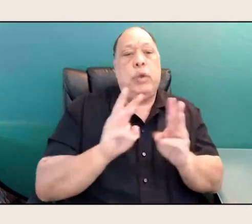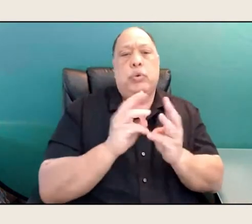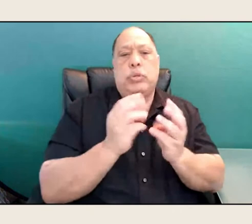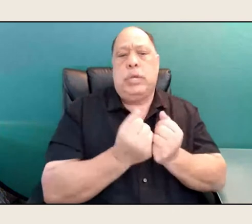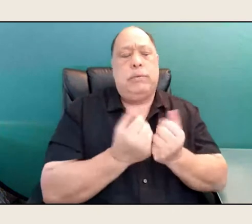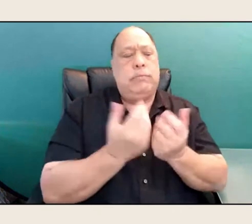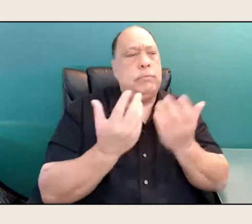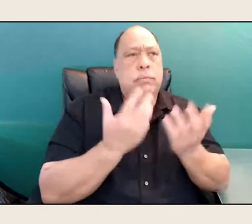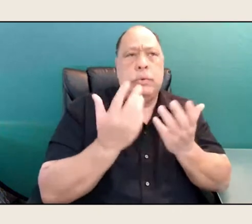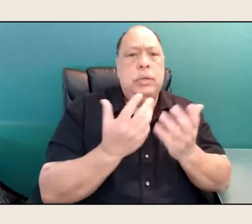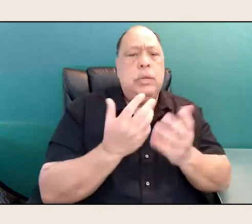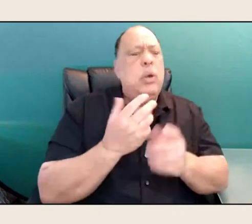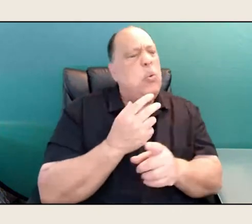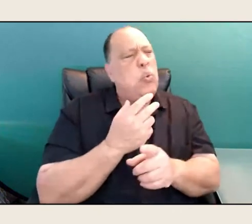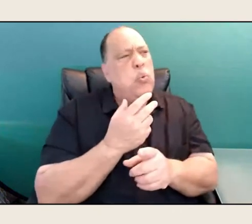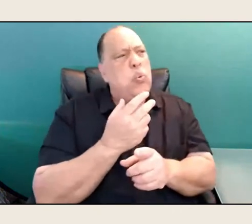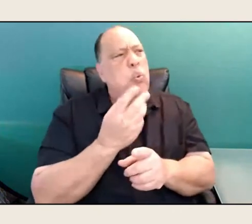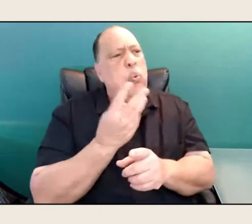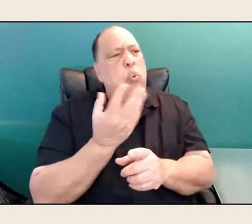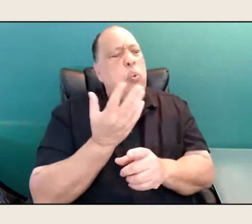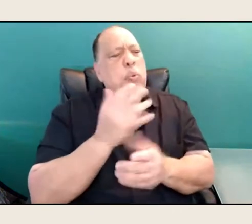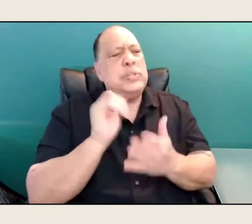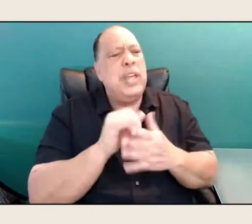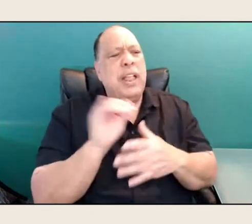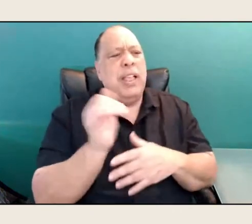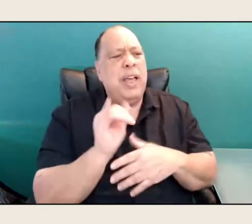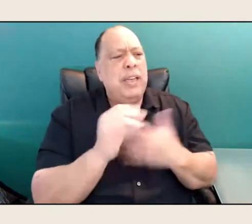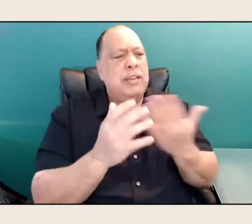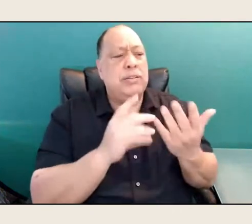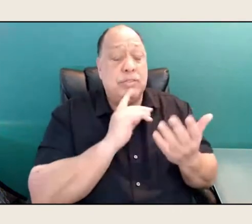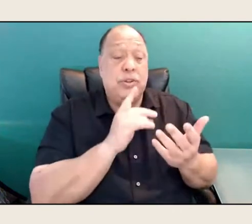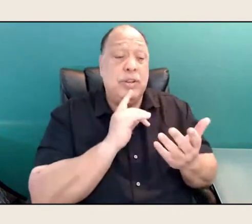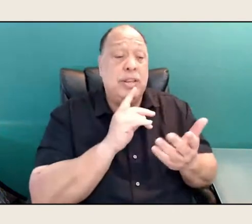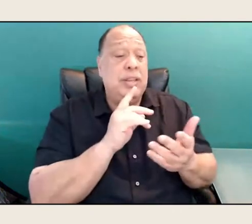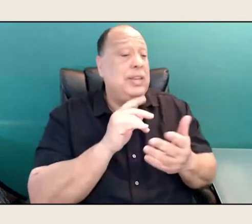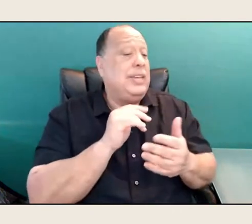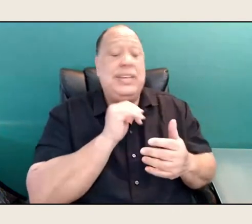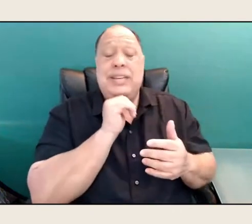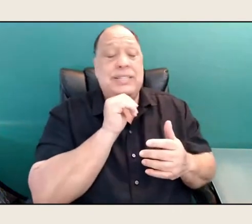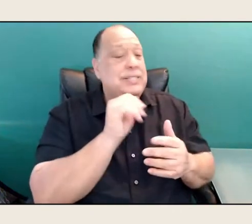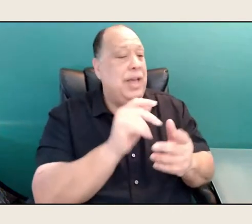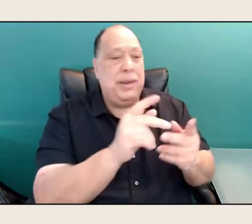Yeah, what was that like? Because certainly it's not a place known